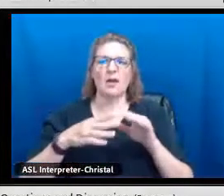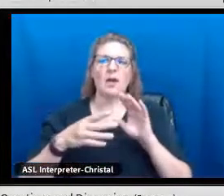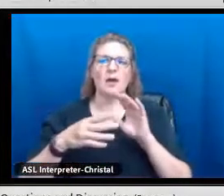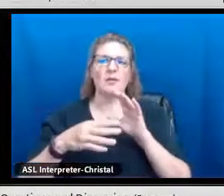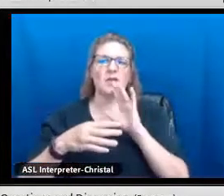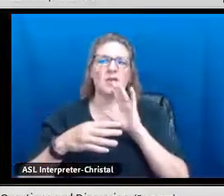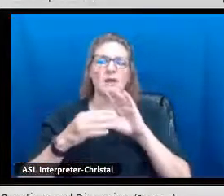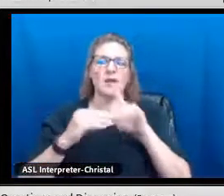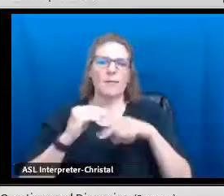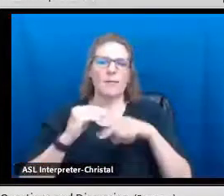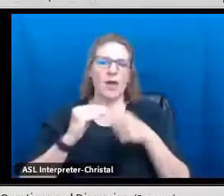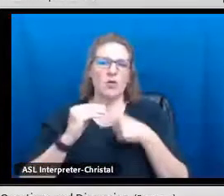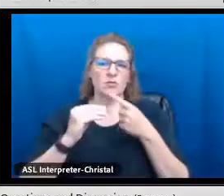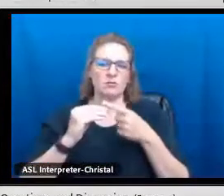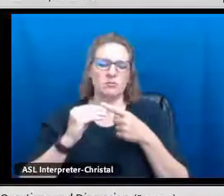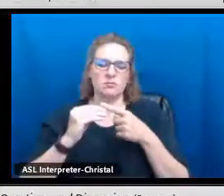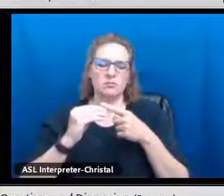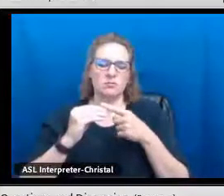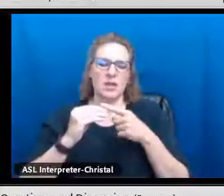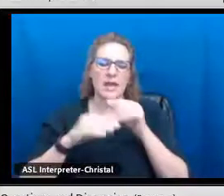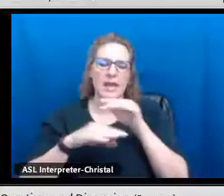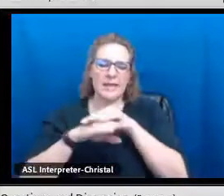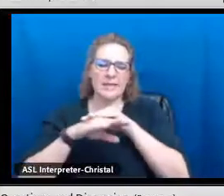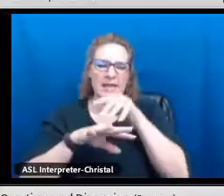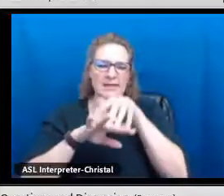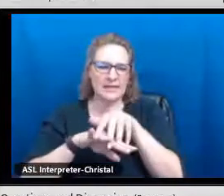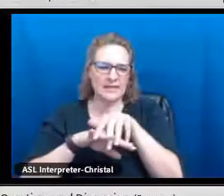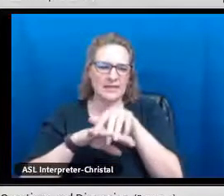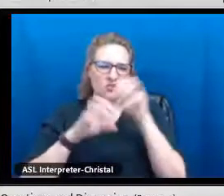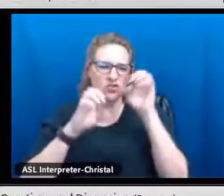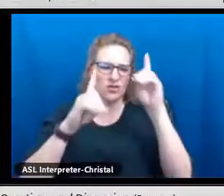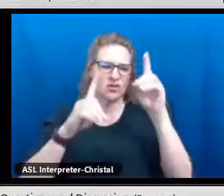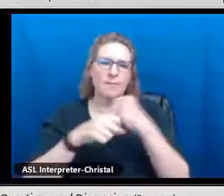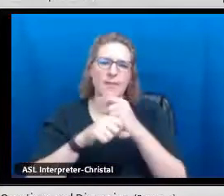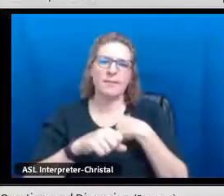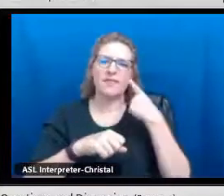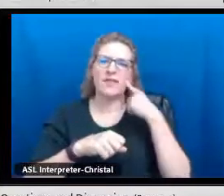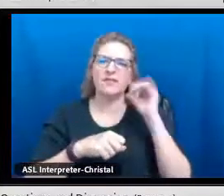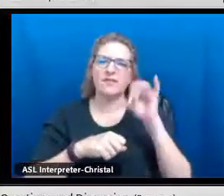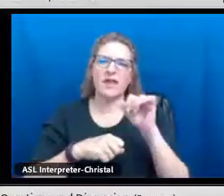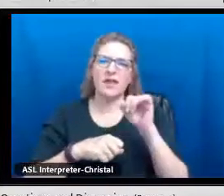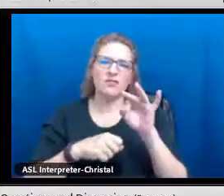Tracey, hearing some of your points talking about the foundations for Indian indigenous